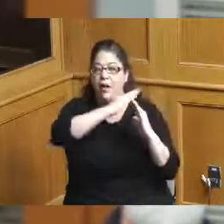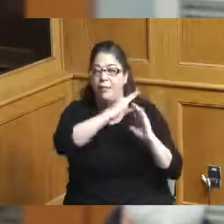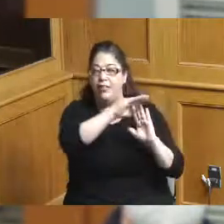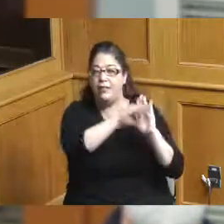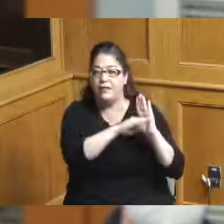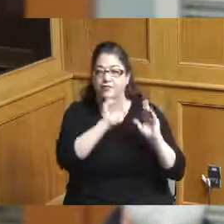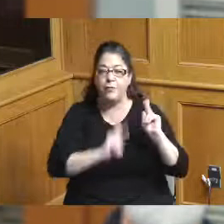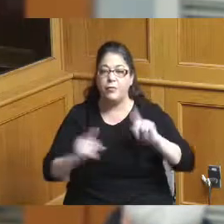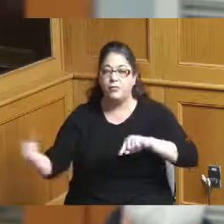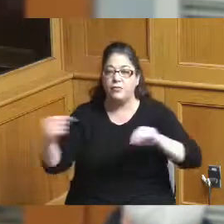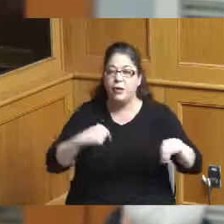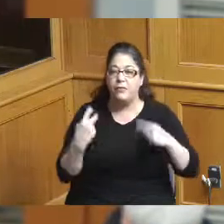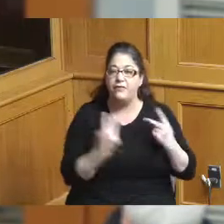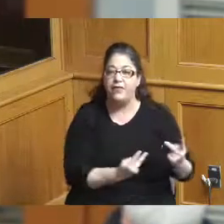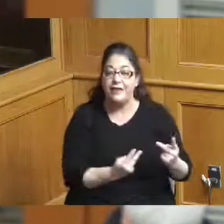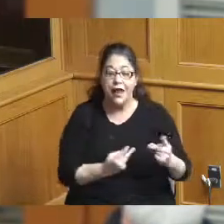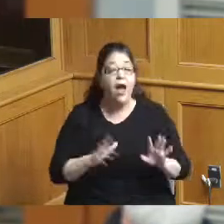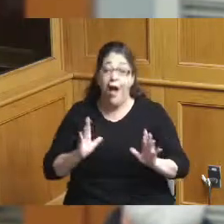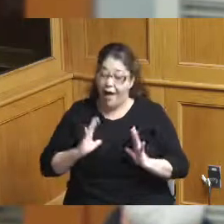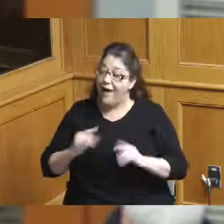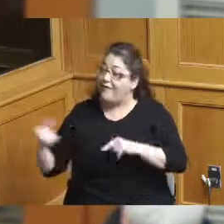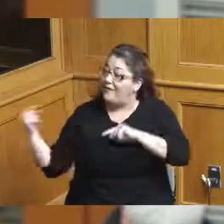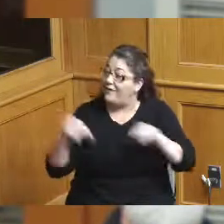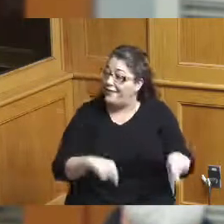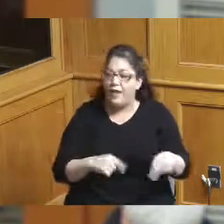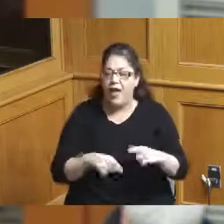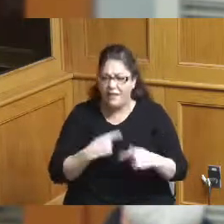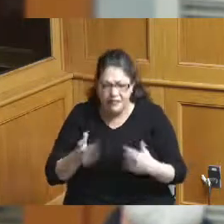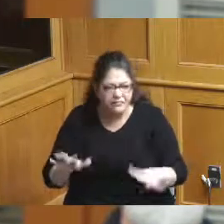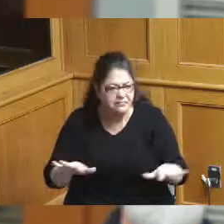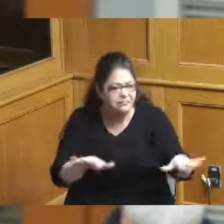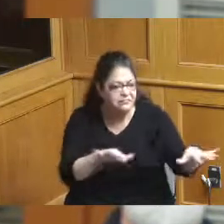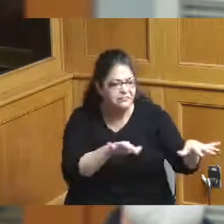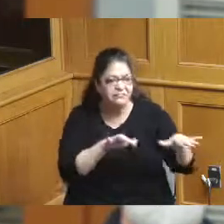yet our convention center and the area immediately around it has stalled for a lack of strategy